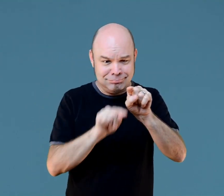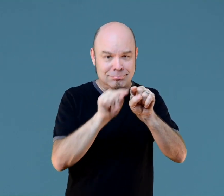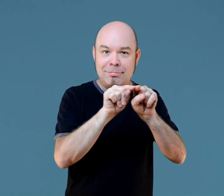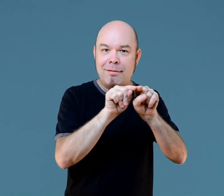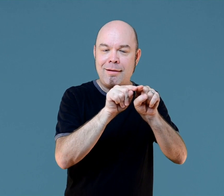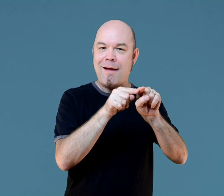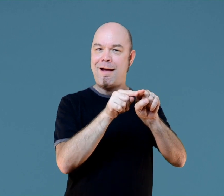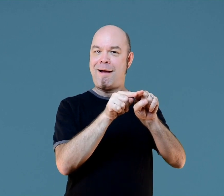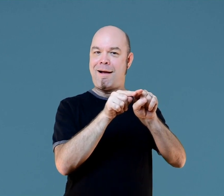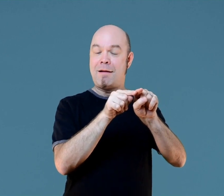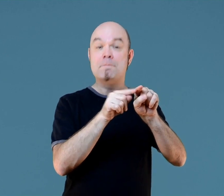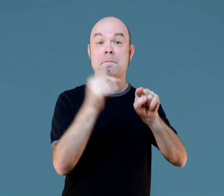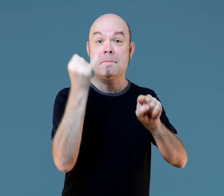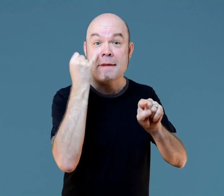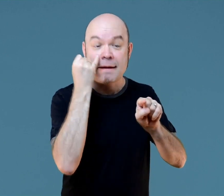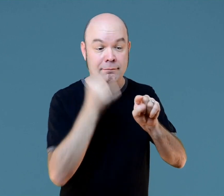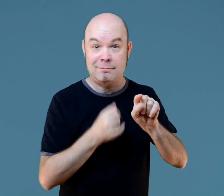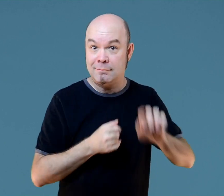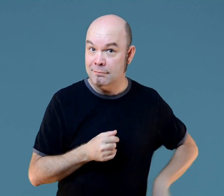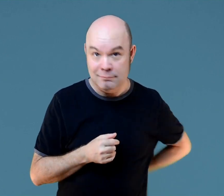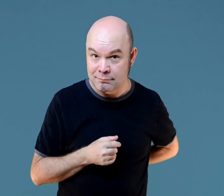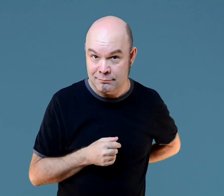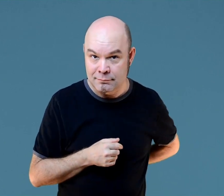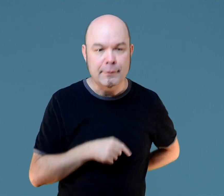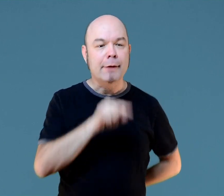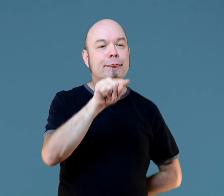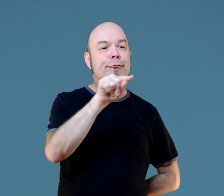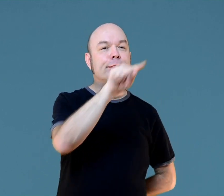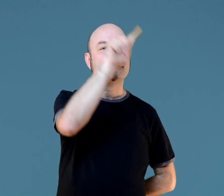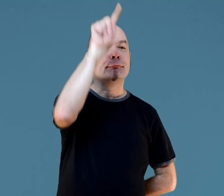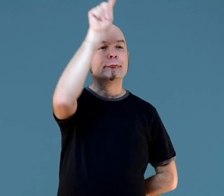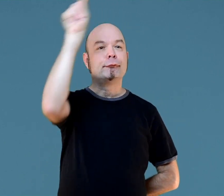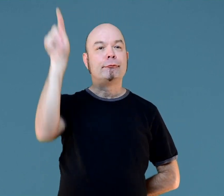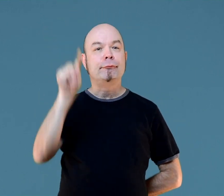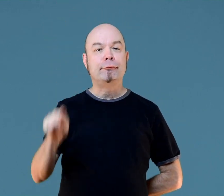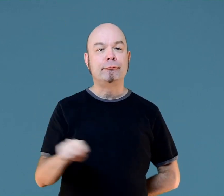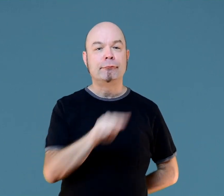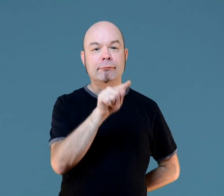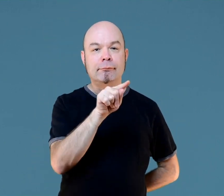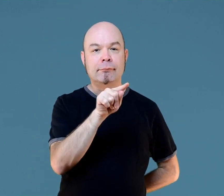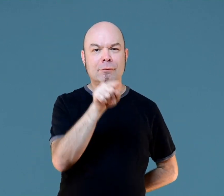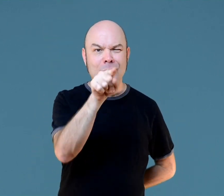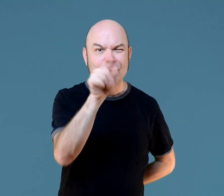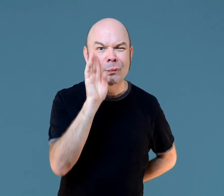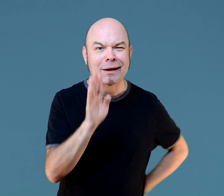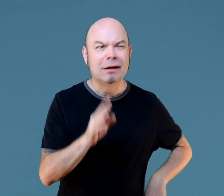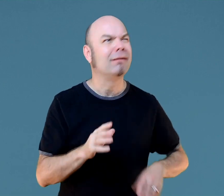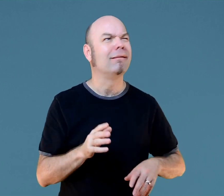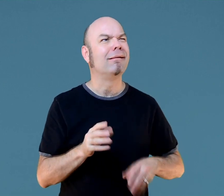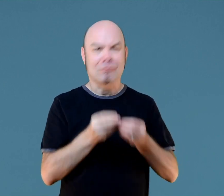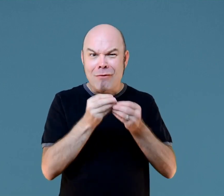and meet me right here. Imagine if I didn't have this reference point. You'd be like, "What?